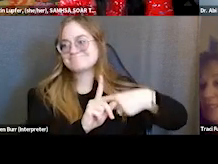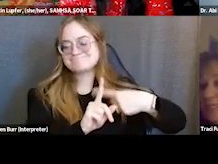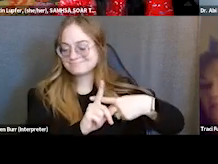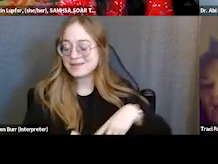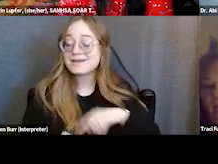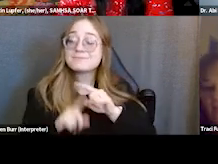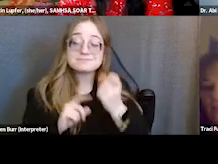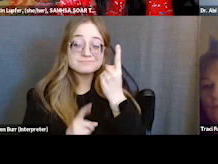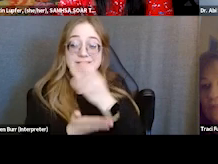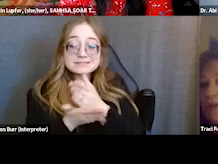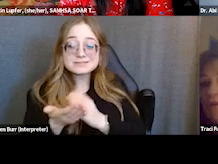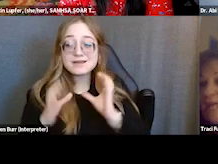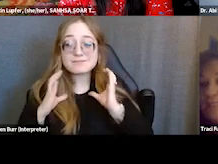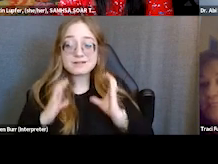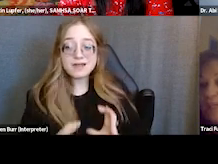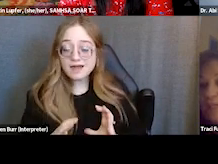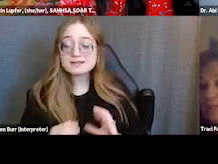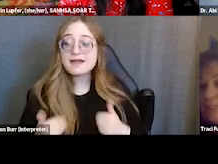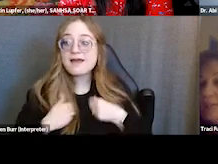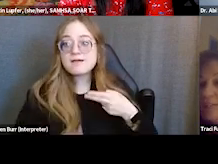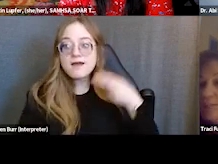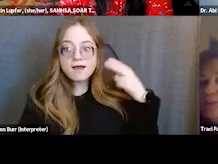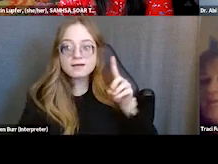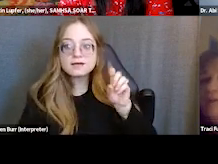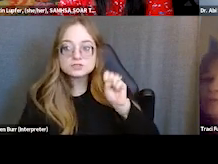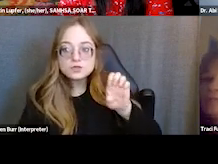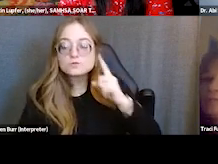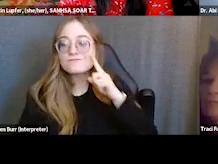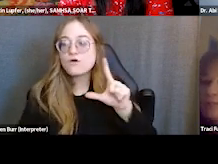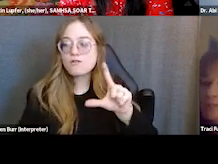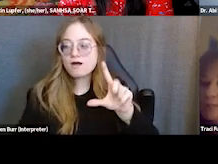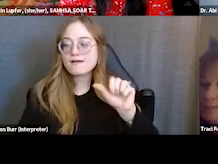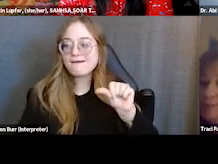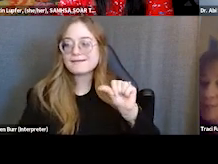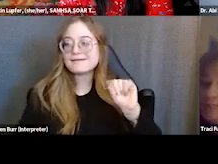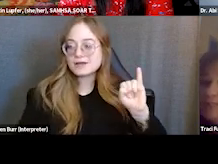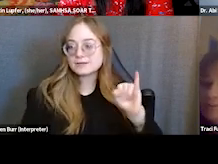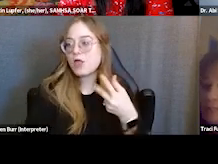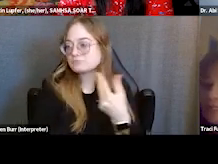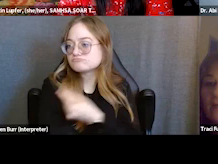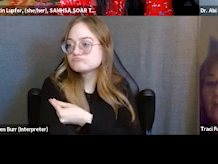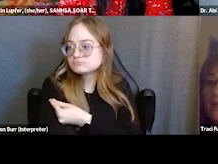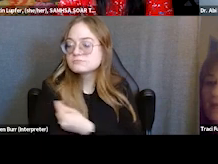if they take the highest dose of a long-acting injectable, they have treatment resistance symptoms of schizophrenia.